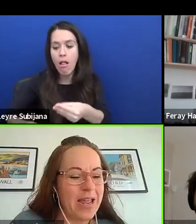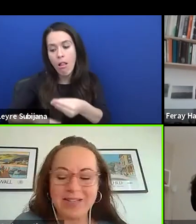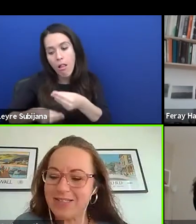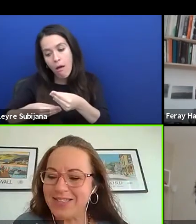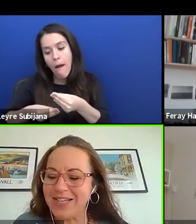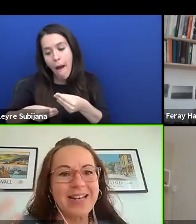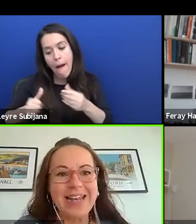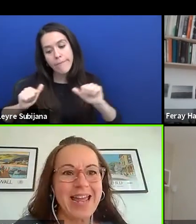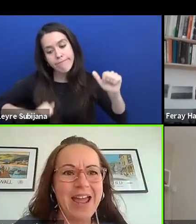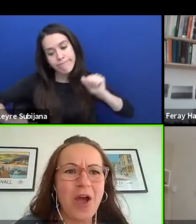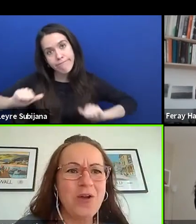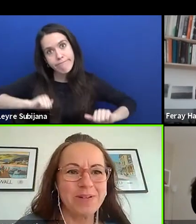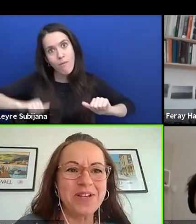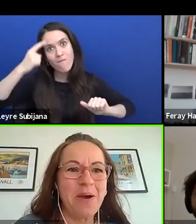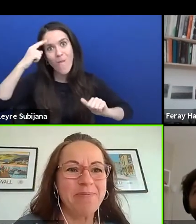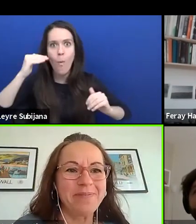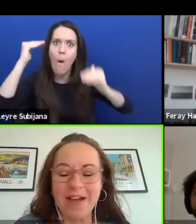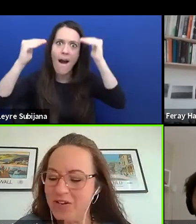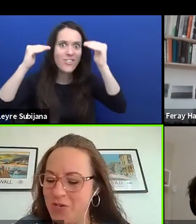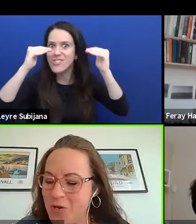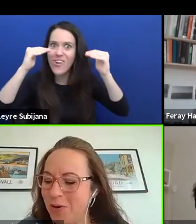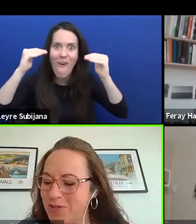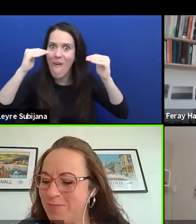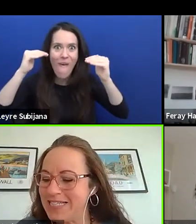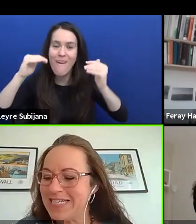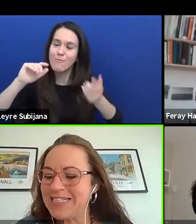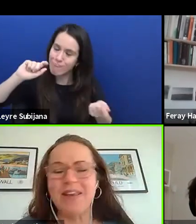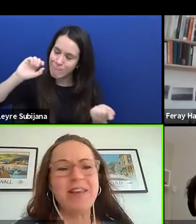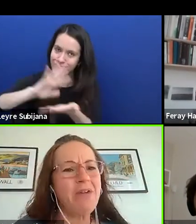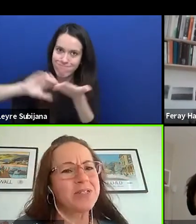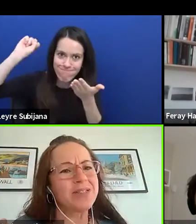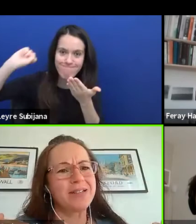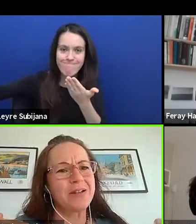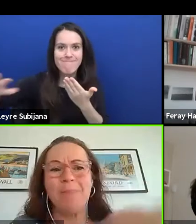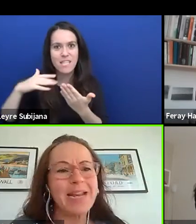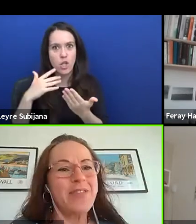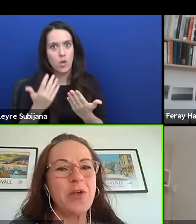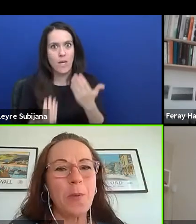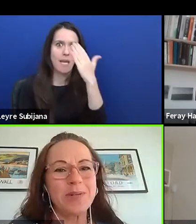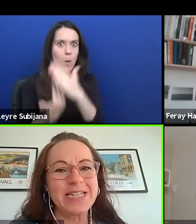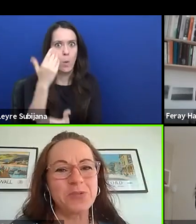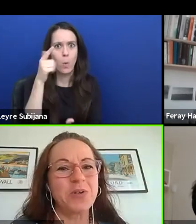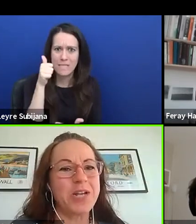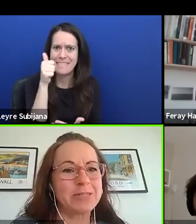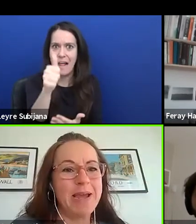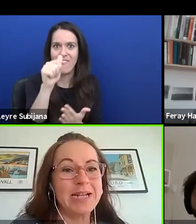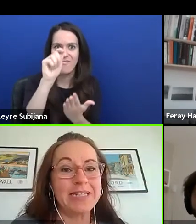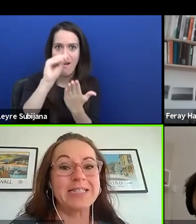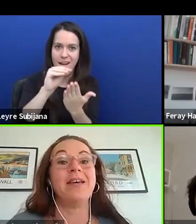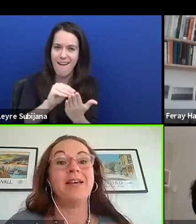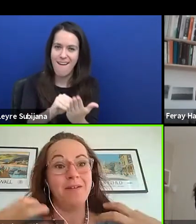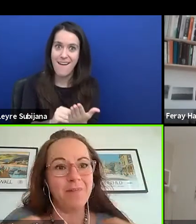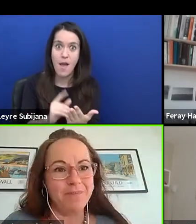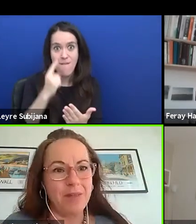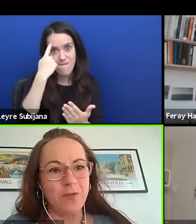it suddenly opened up a new possibilities and that was completely the opposite to what I expected